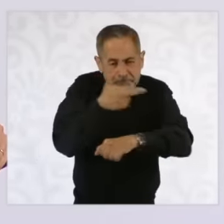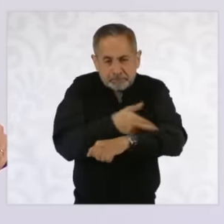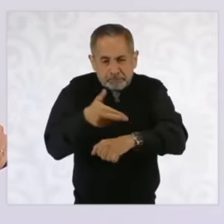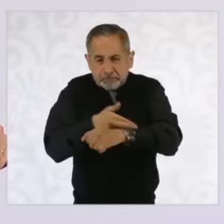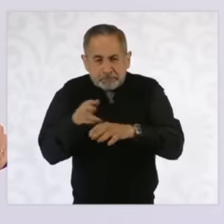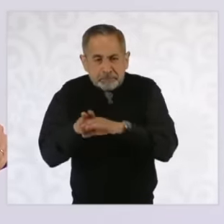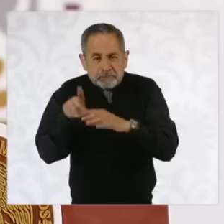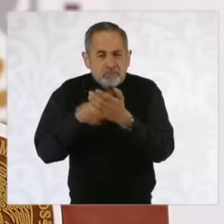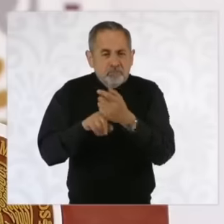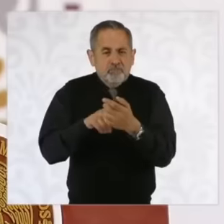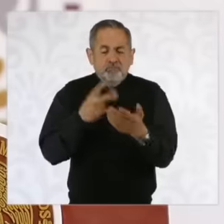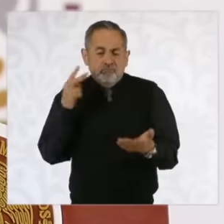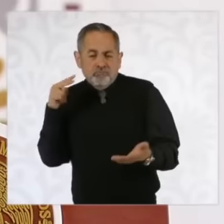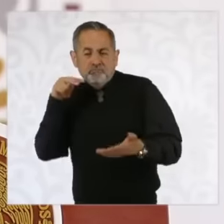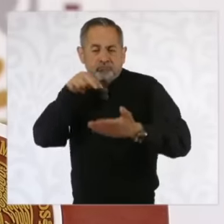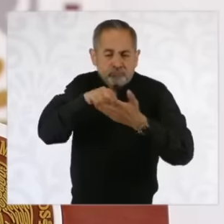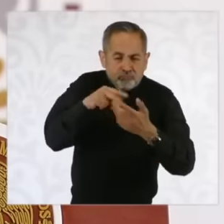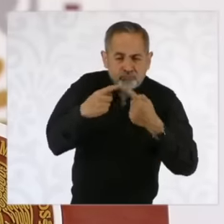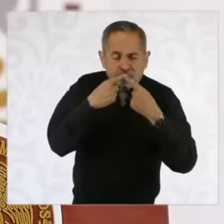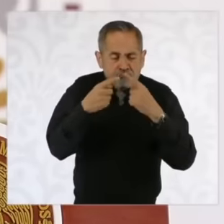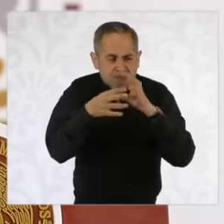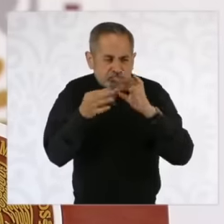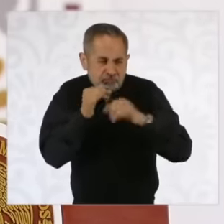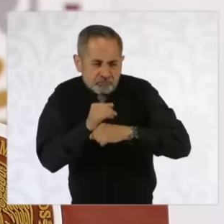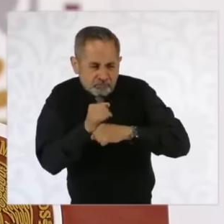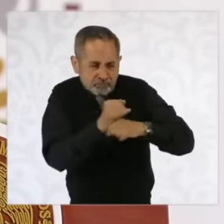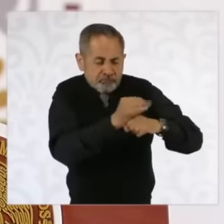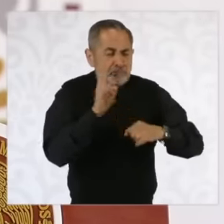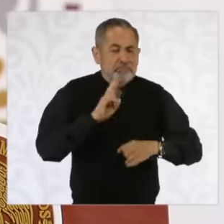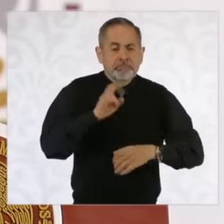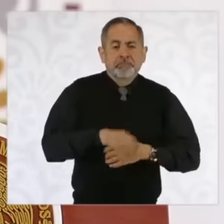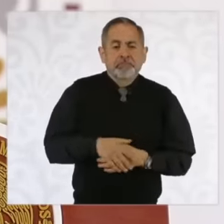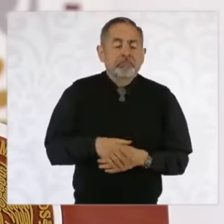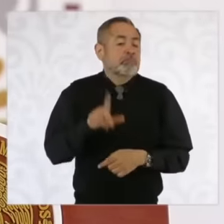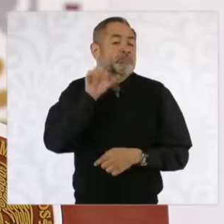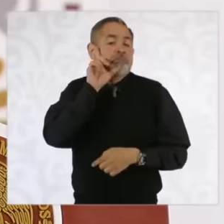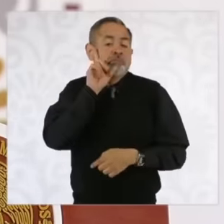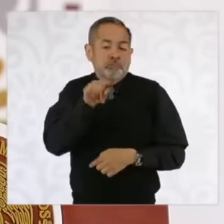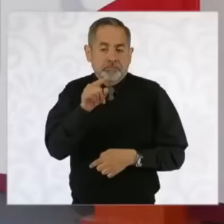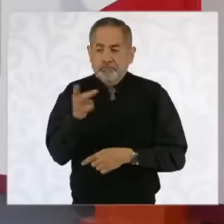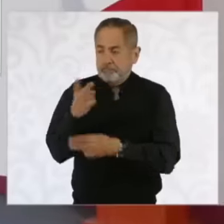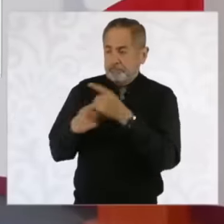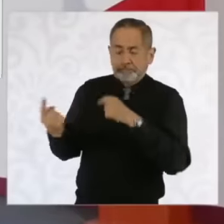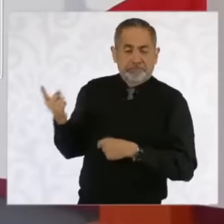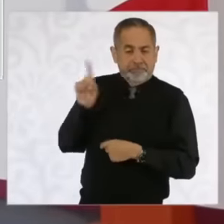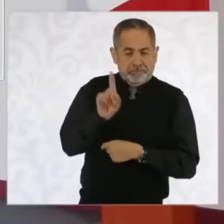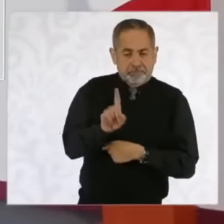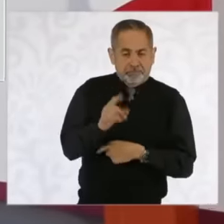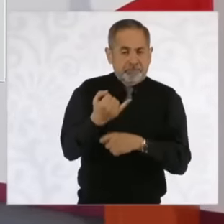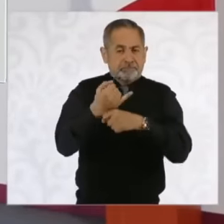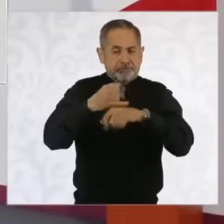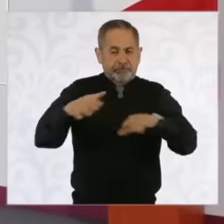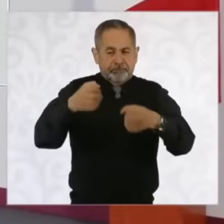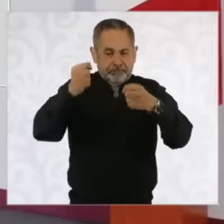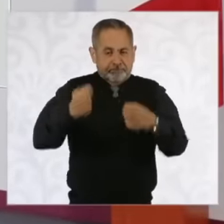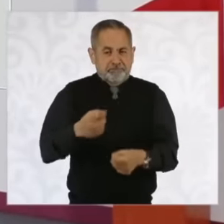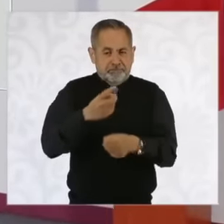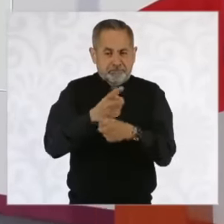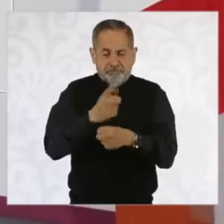with presence and intelligence. Tomorrow is the security report and more